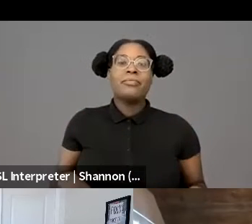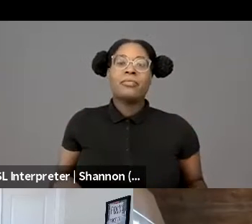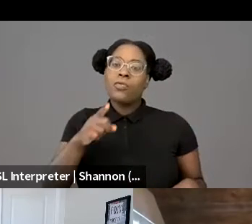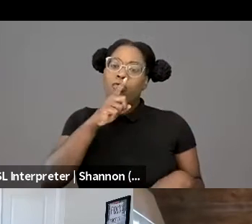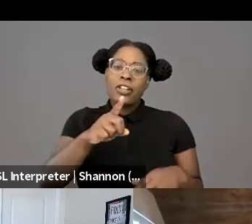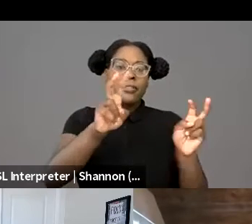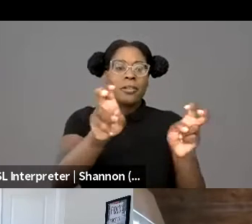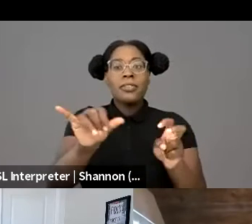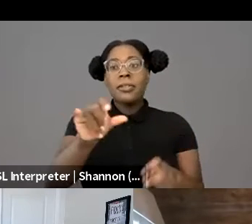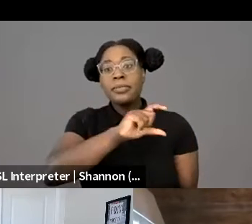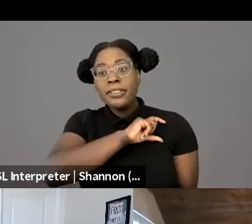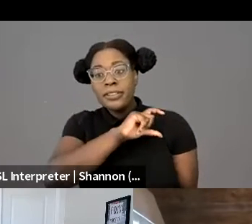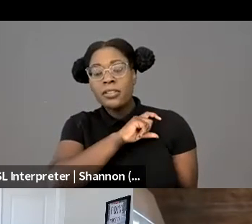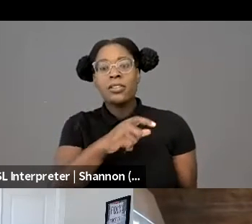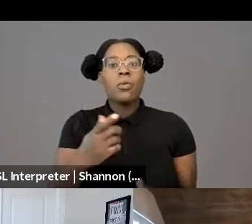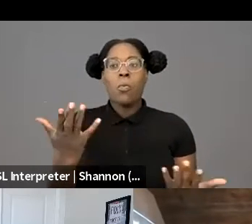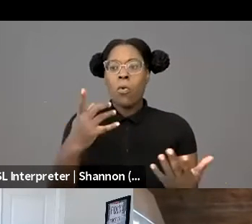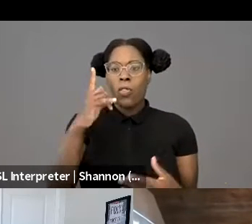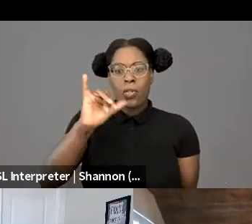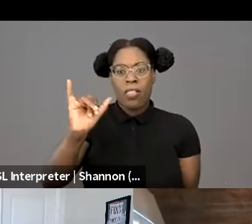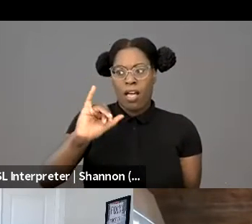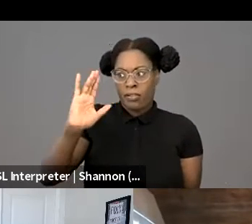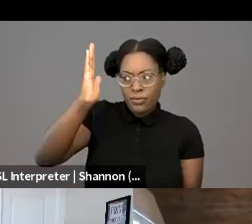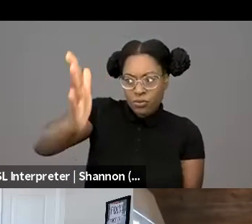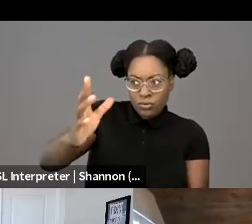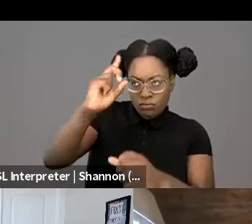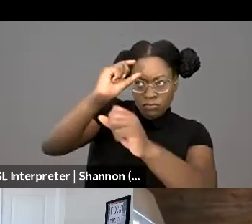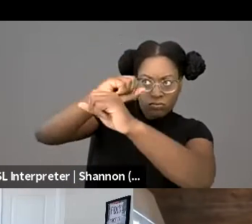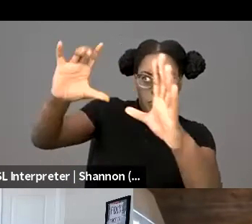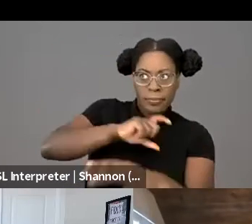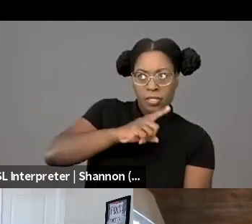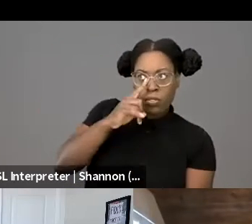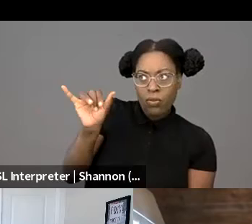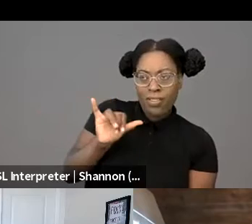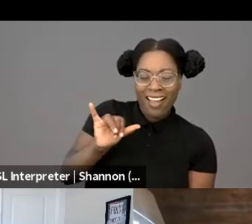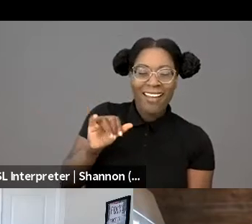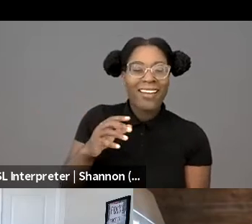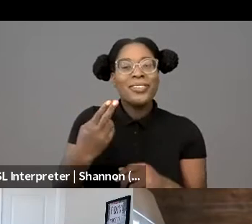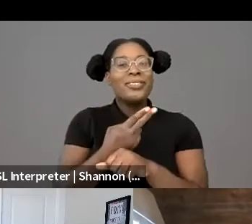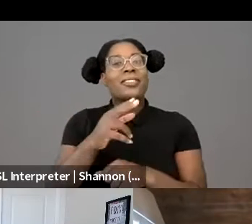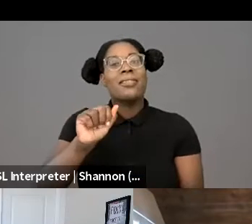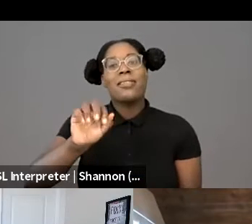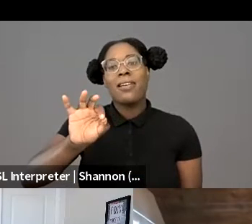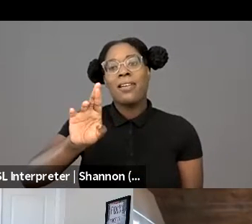specifically thinking from sort of an Afrofuturist lens, and how that Blackness, sort of experiences of Blackness more generally interact